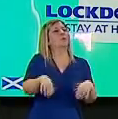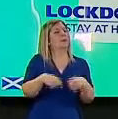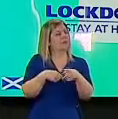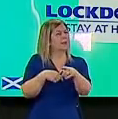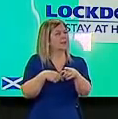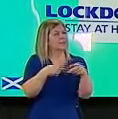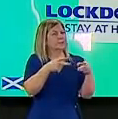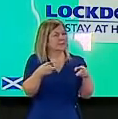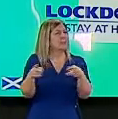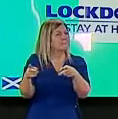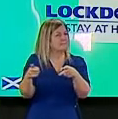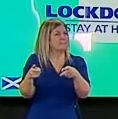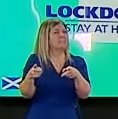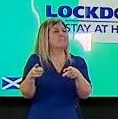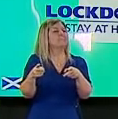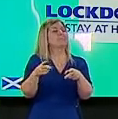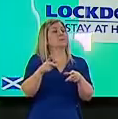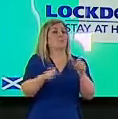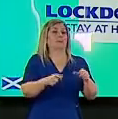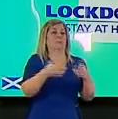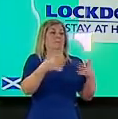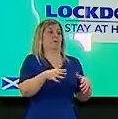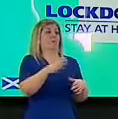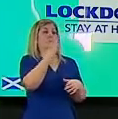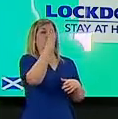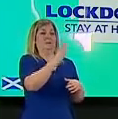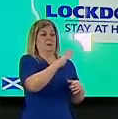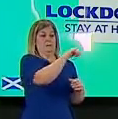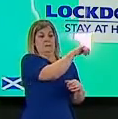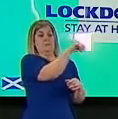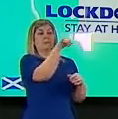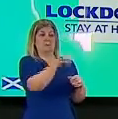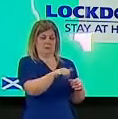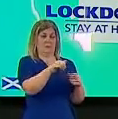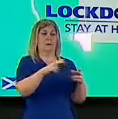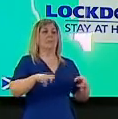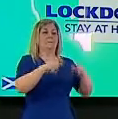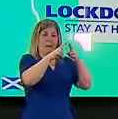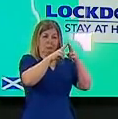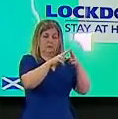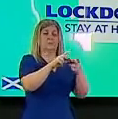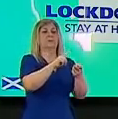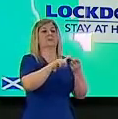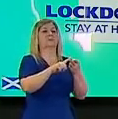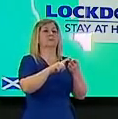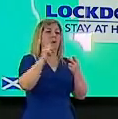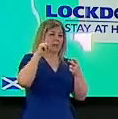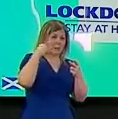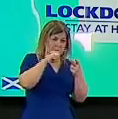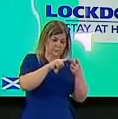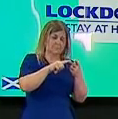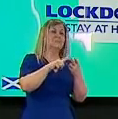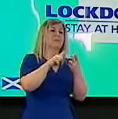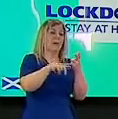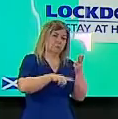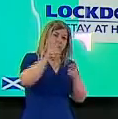ultimately flew to aberdeen came via london and paris so when you next have these four nation